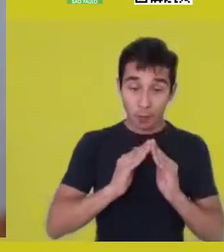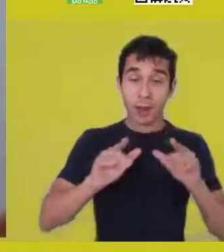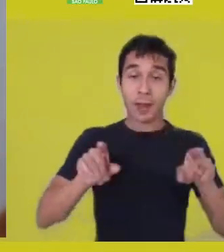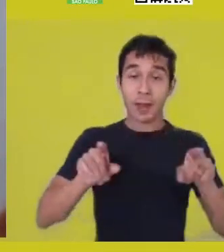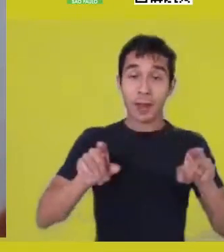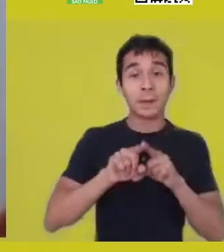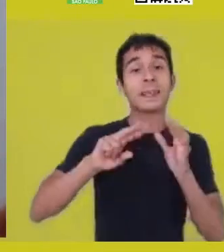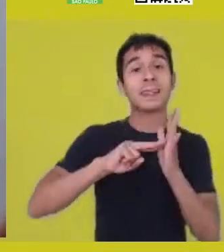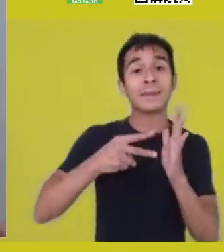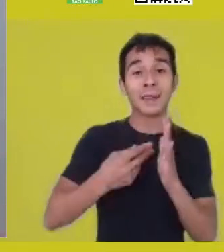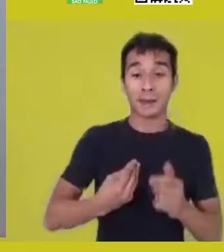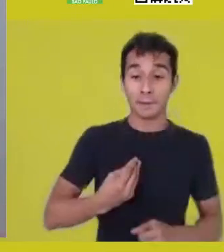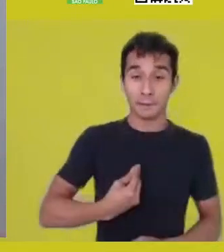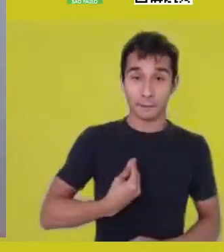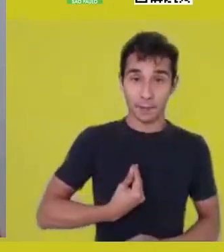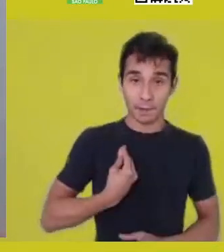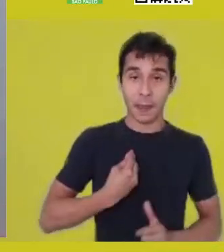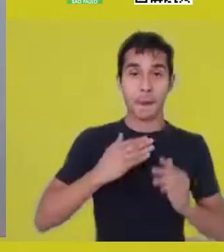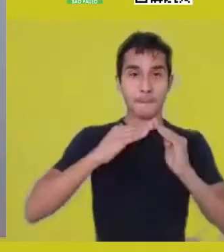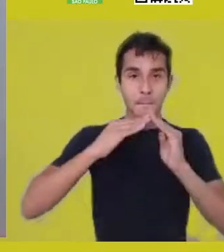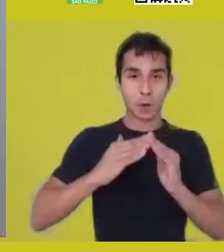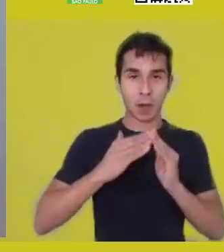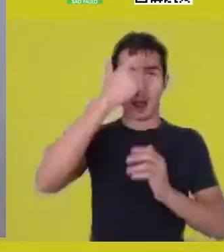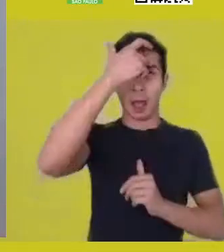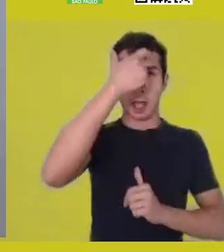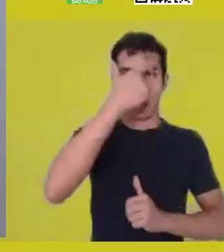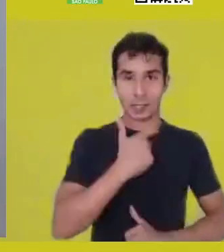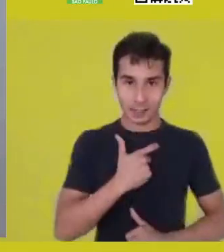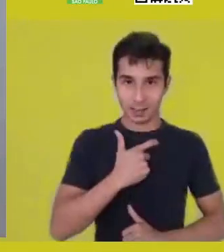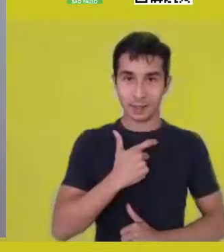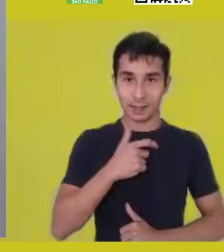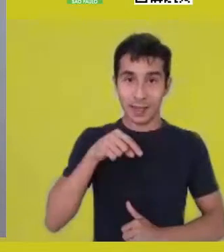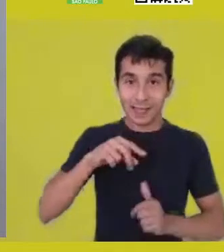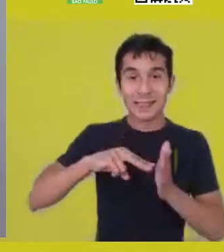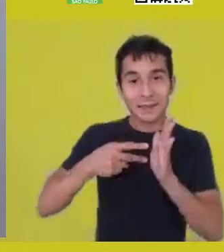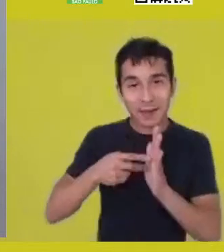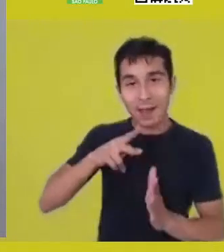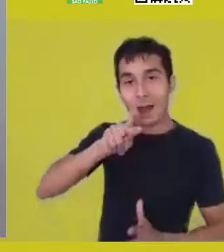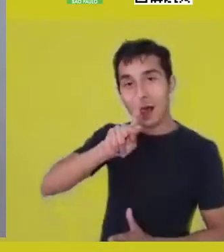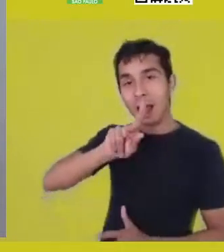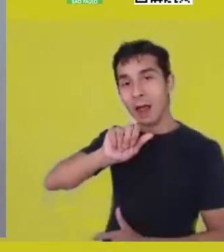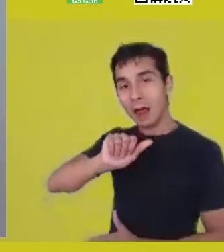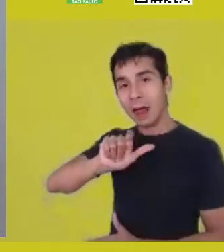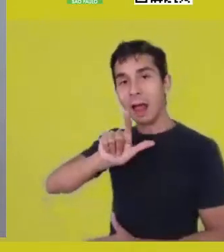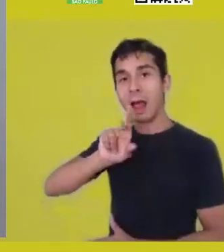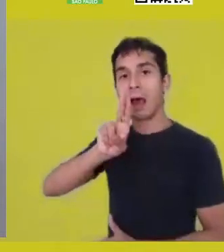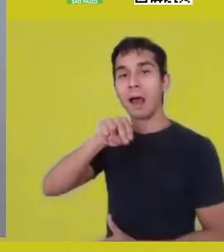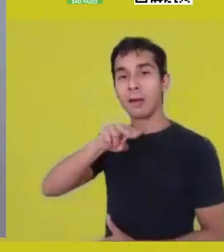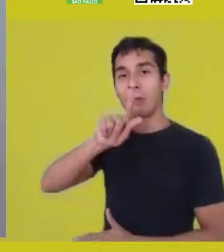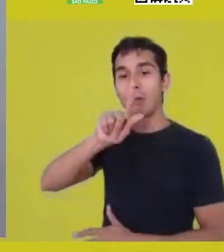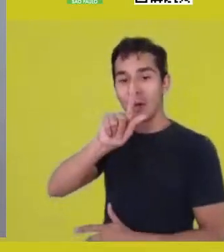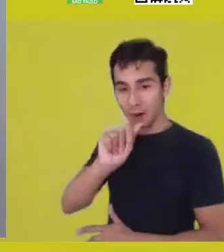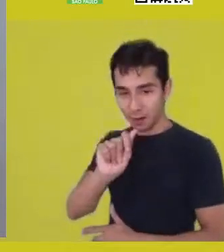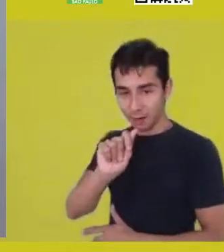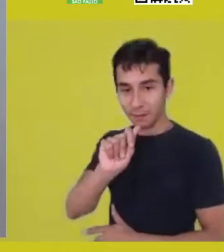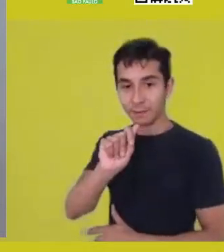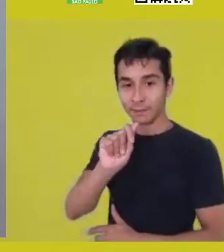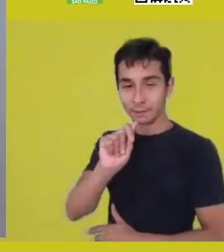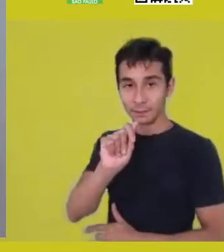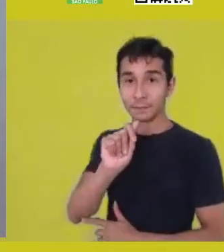That is, it’s really difficult not to think